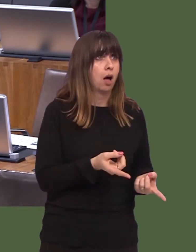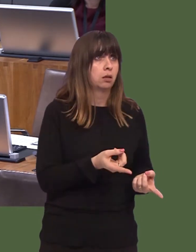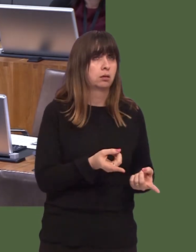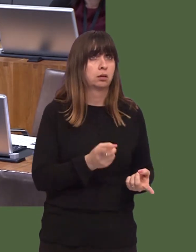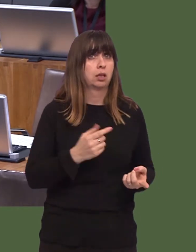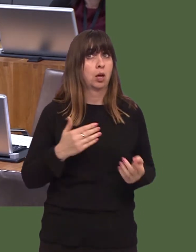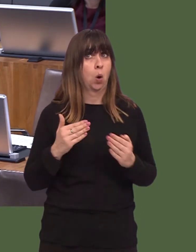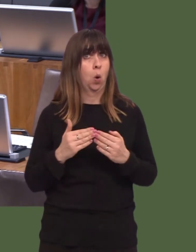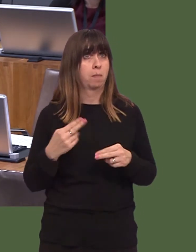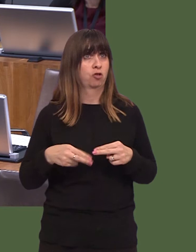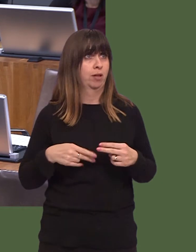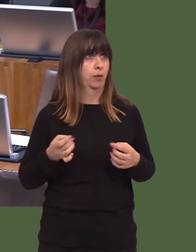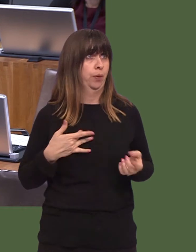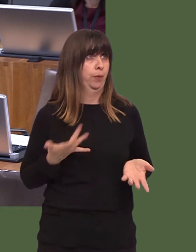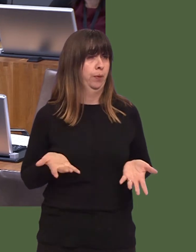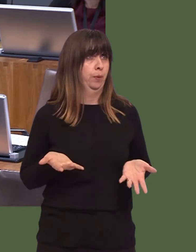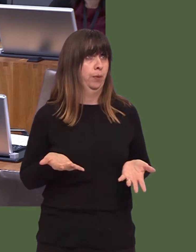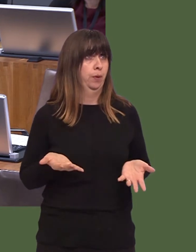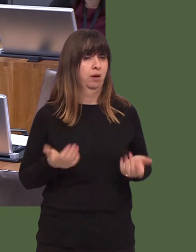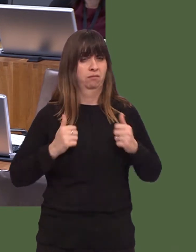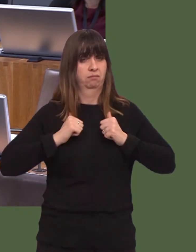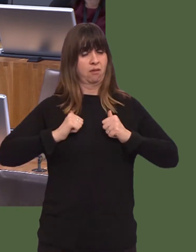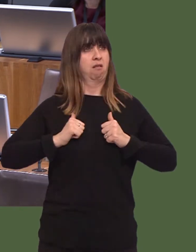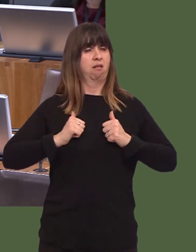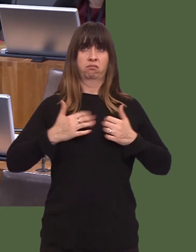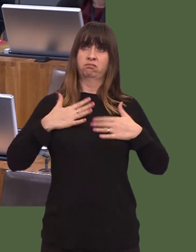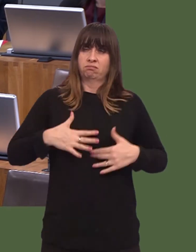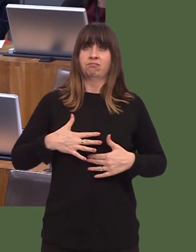they canít look the part for a job, because they havenít got any money; they find it